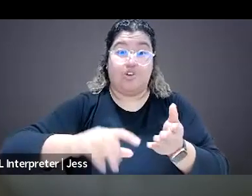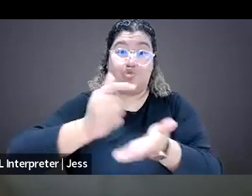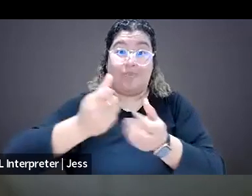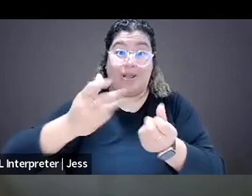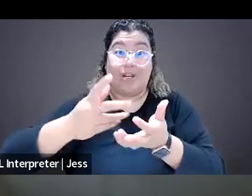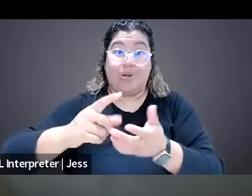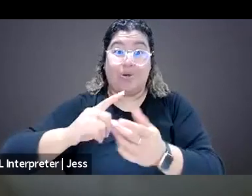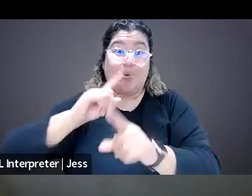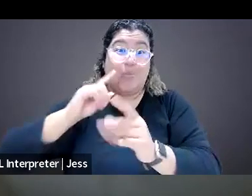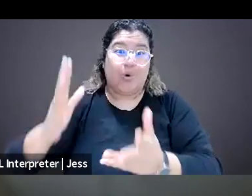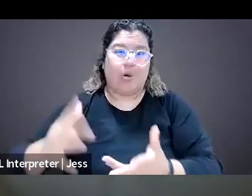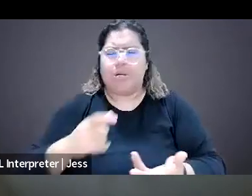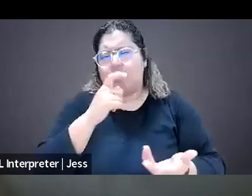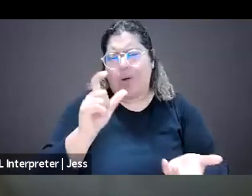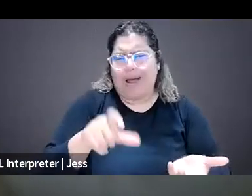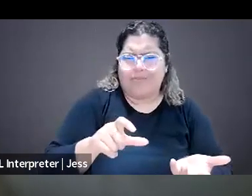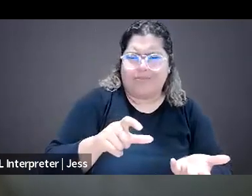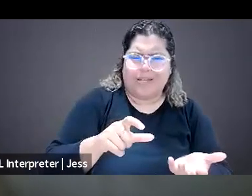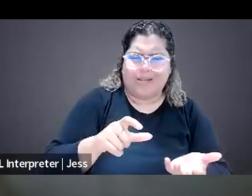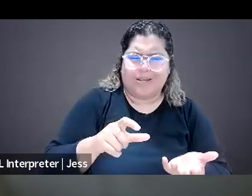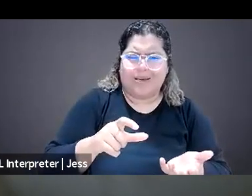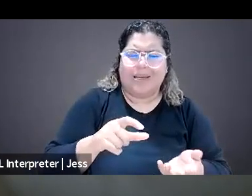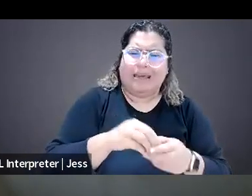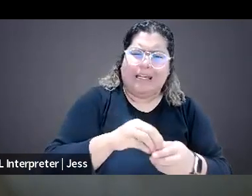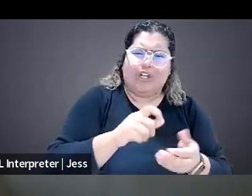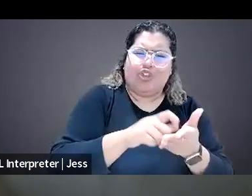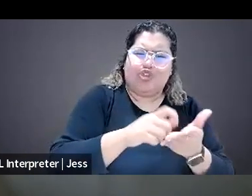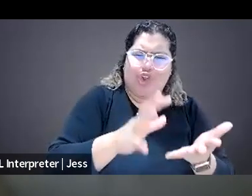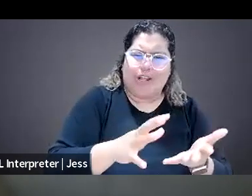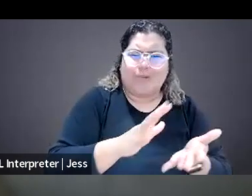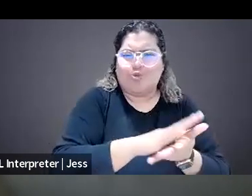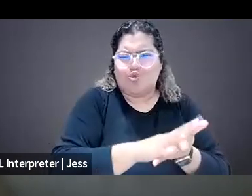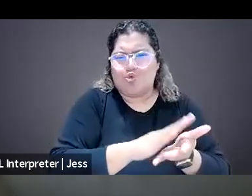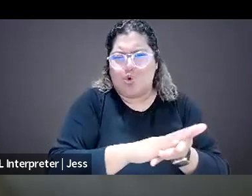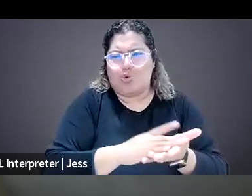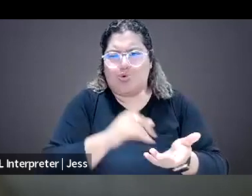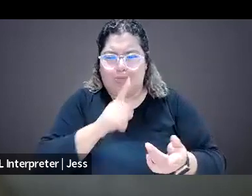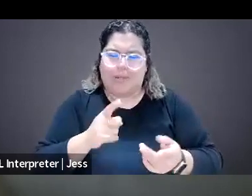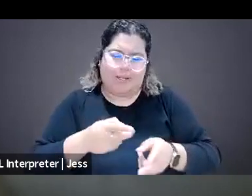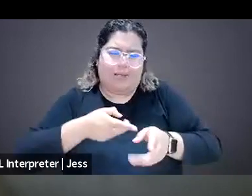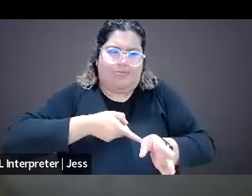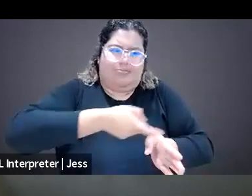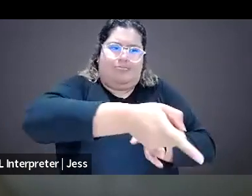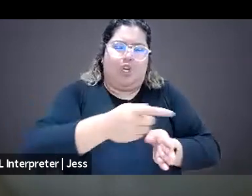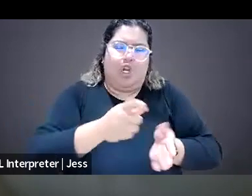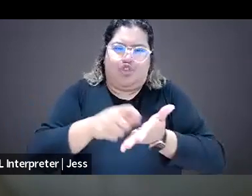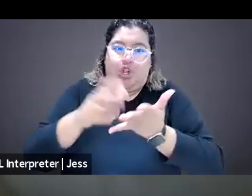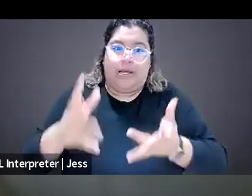to be at a journalism school to be a journalist. The ones that come to mind, Mizzou,